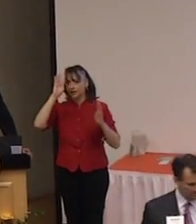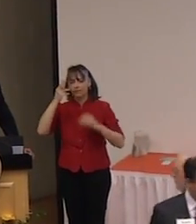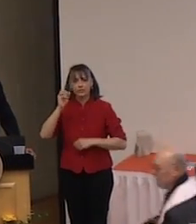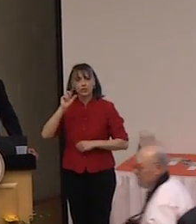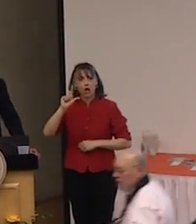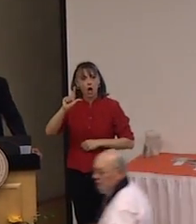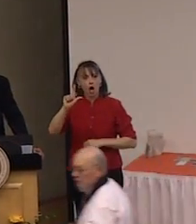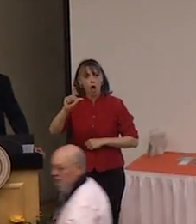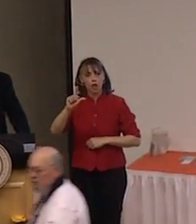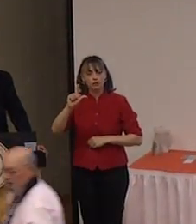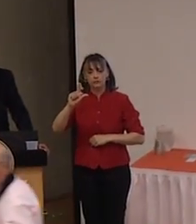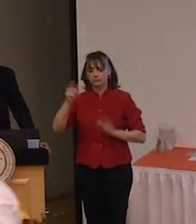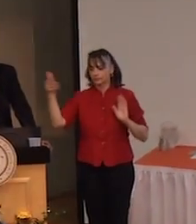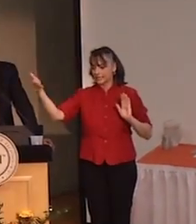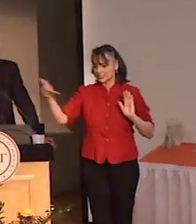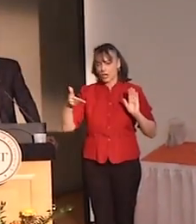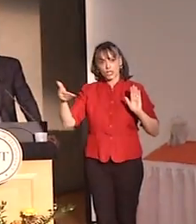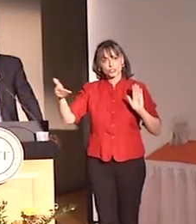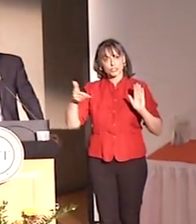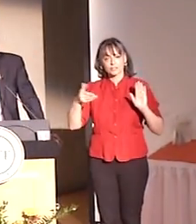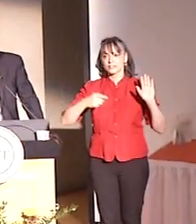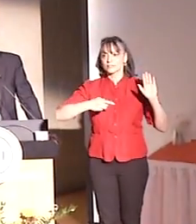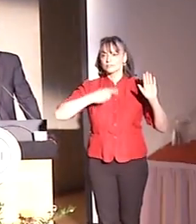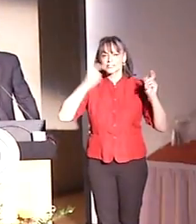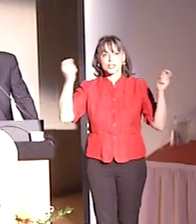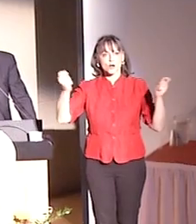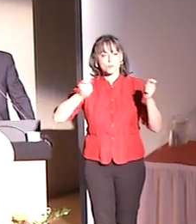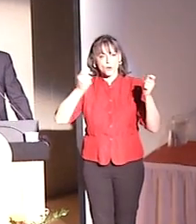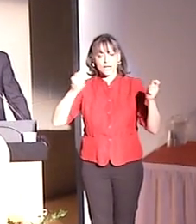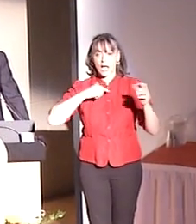And I am Bill Destler, president of RIT, and I am a very proud